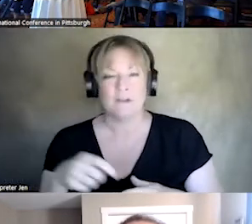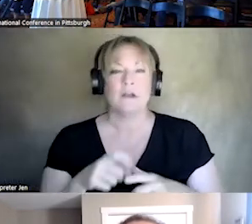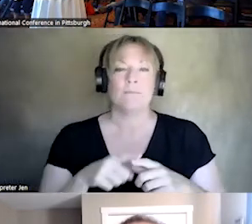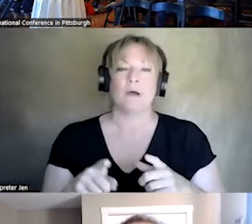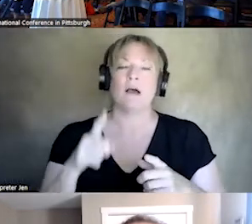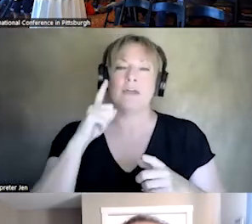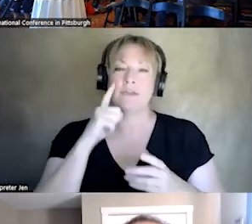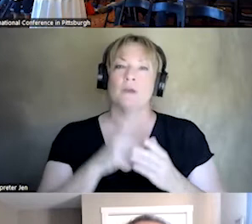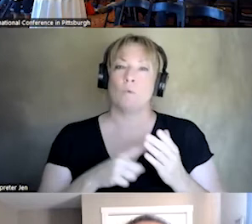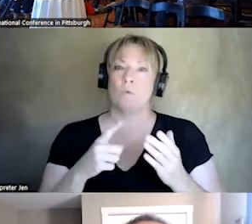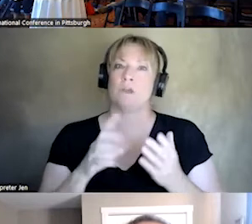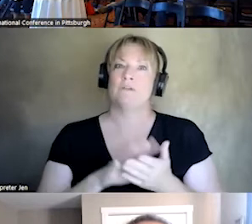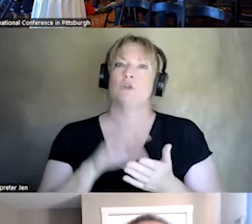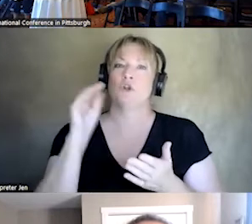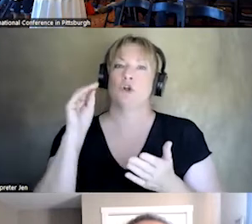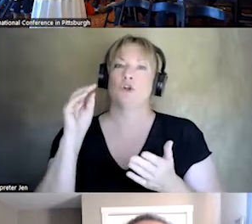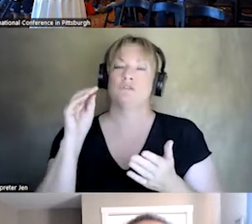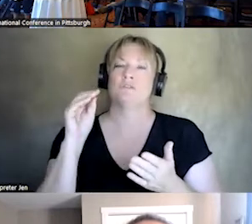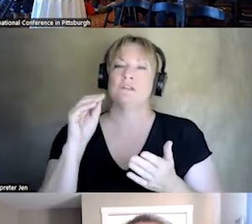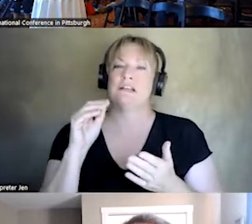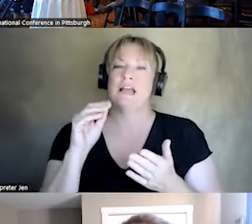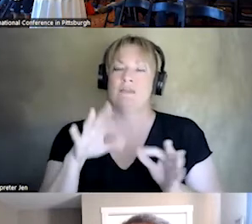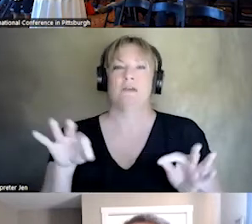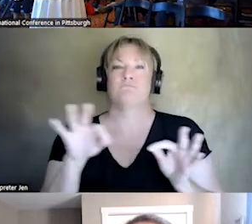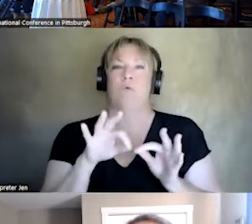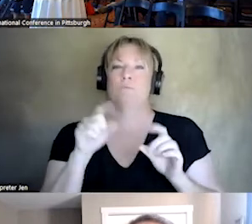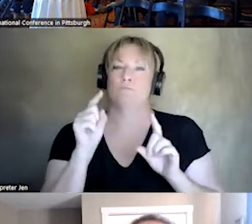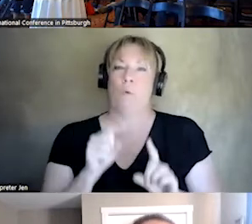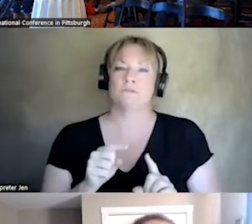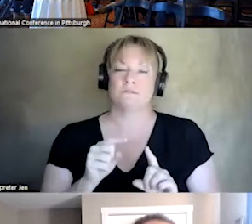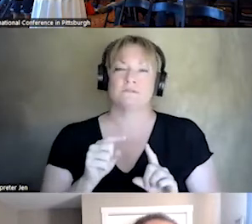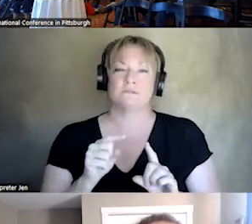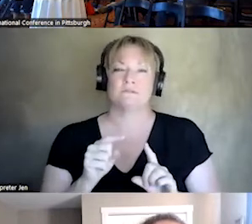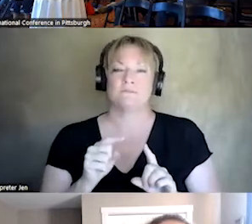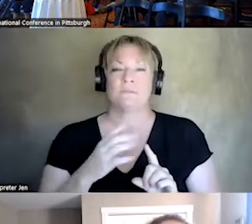WHAT WE HAVE REALLY LEARNED AND SOME OF THE KEY TAKEAWAYS REALLY ARE, AND, MY HUSBAND IS AN EMS